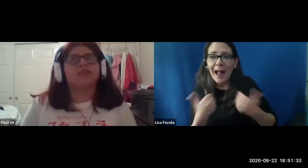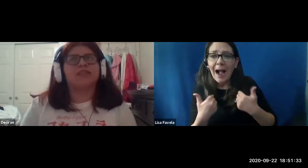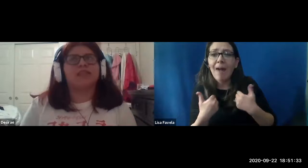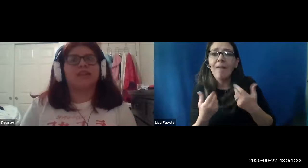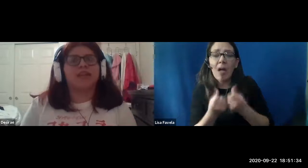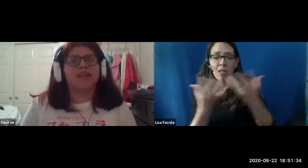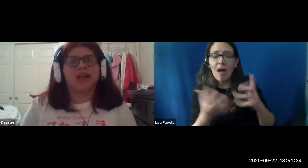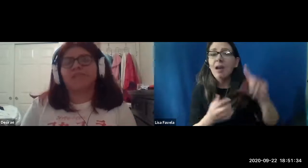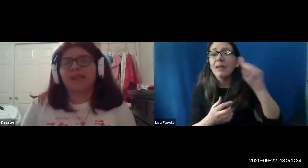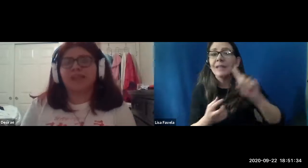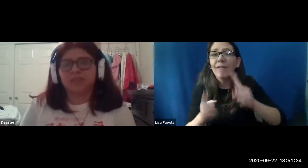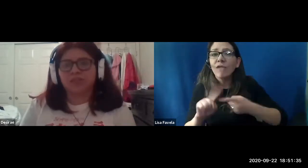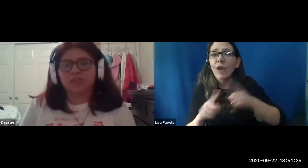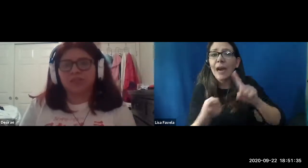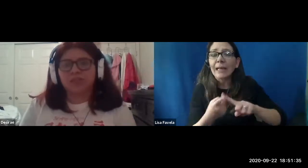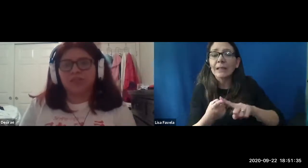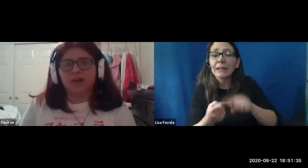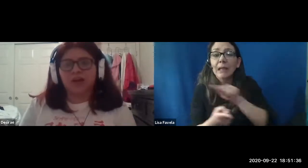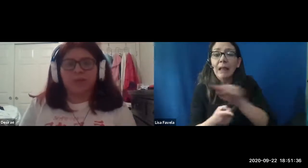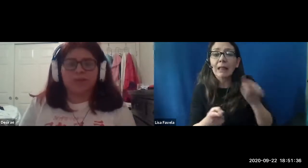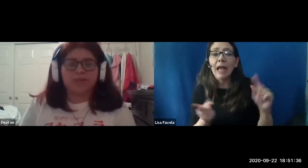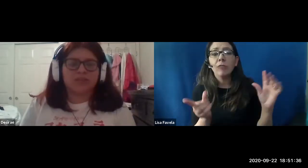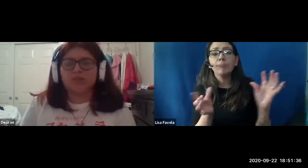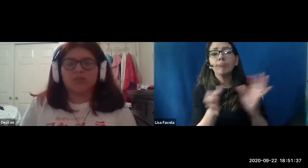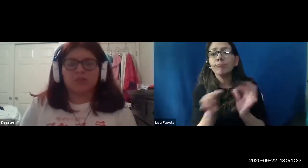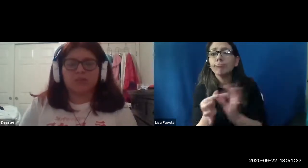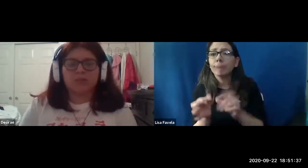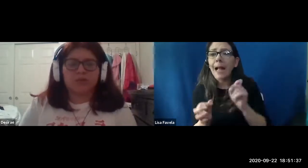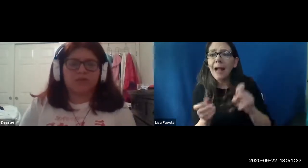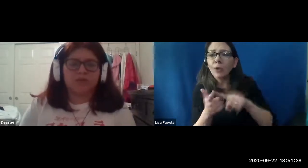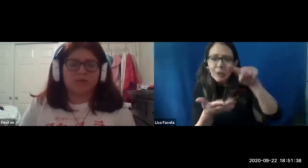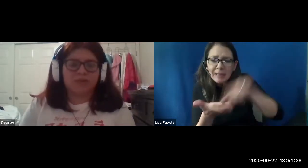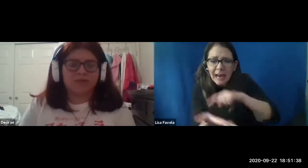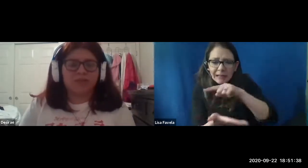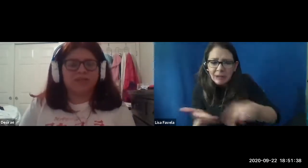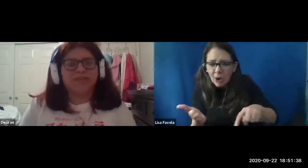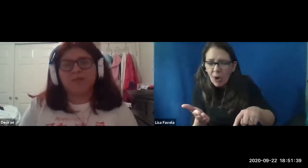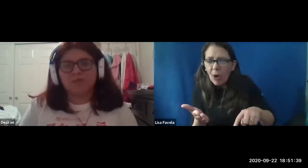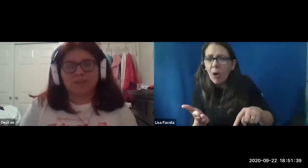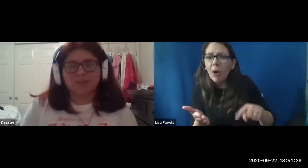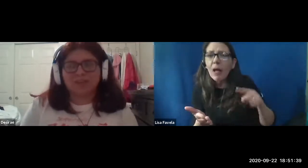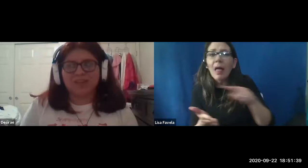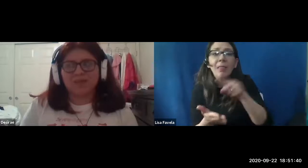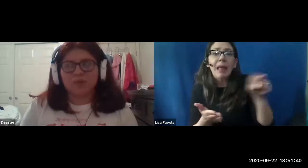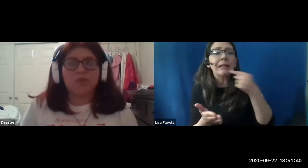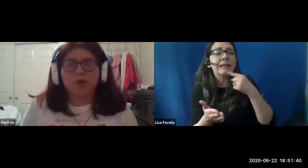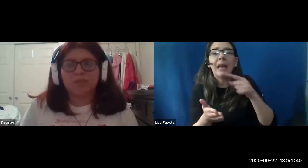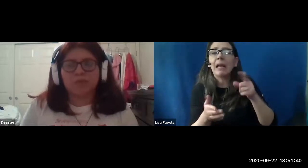that say that they have to cancel appointments so there's no interpreter for them and it's like because i want to